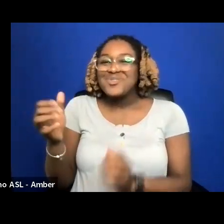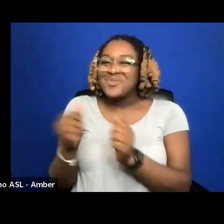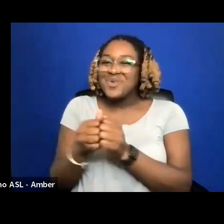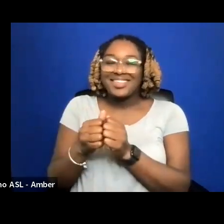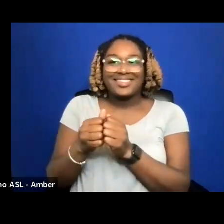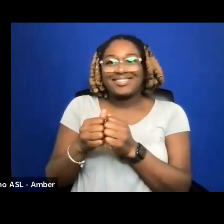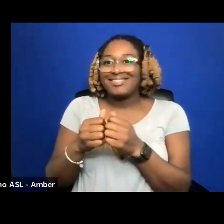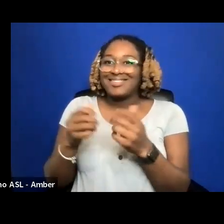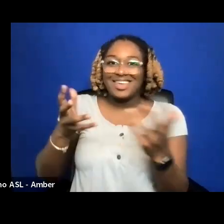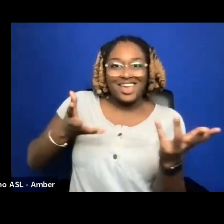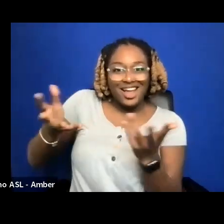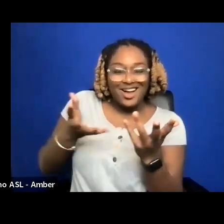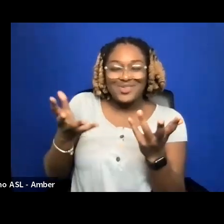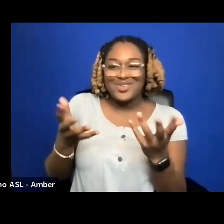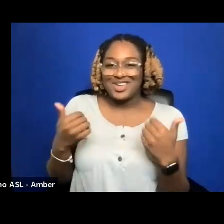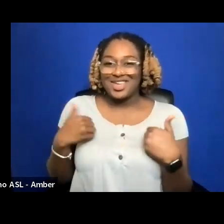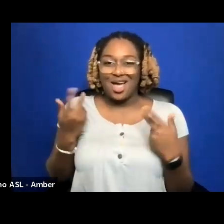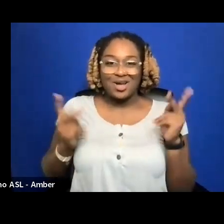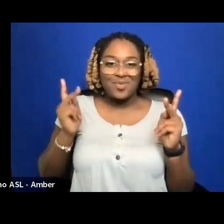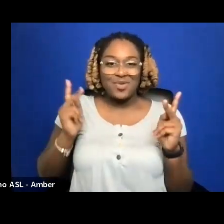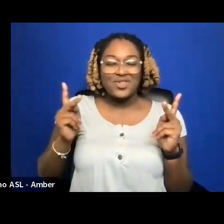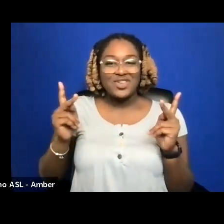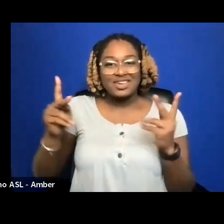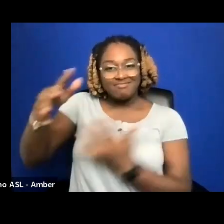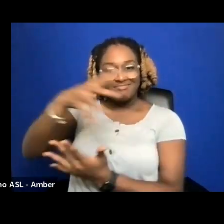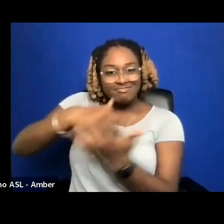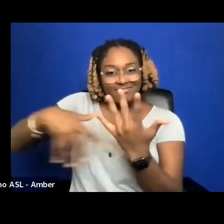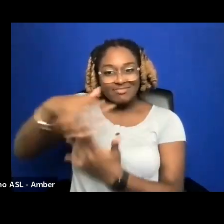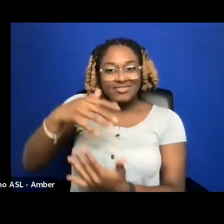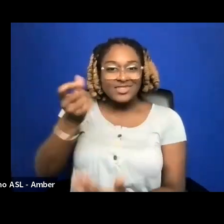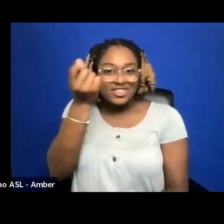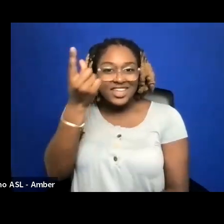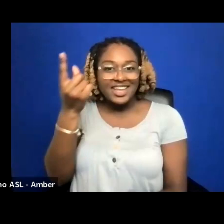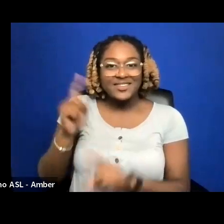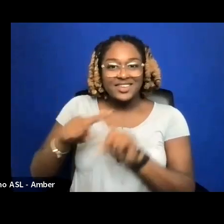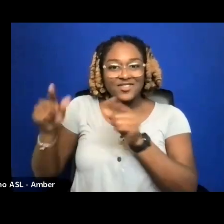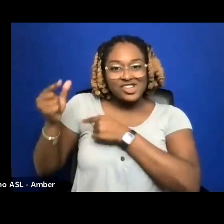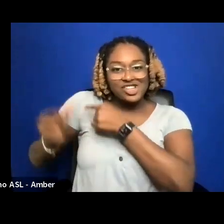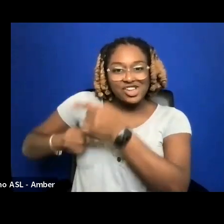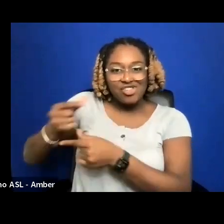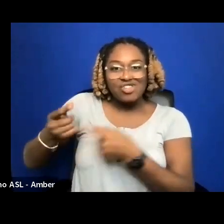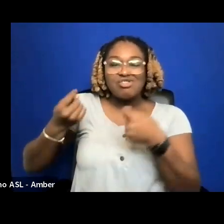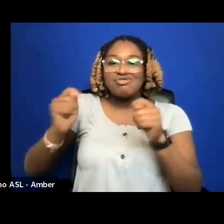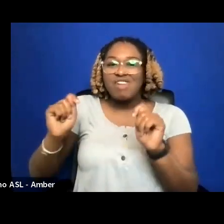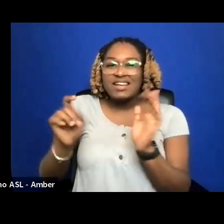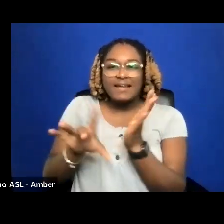UNDERSTANDING? TRY TO DEFINE SOME SORT OF SPECIFIC GOAL TO CREATE A STRATEGY WITH.